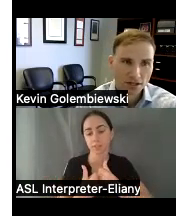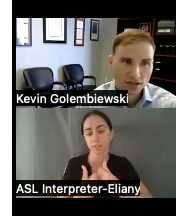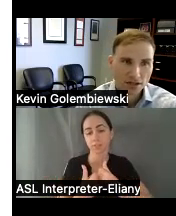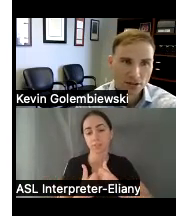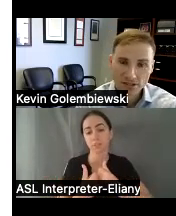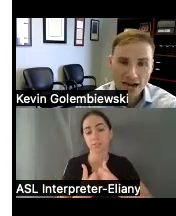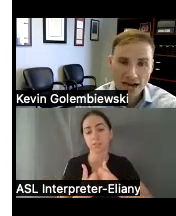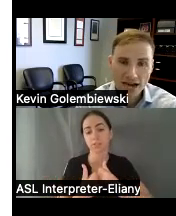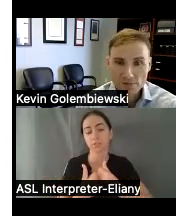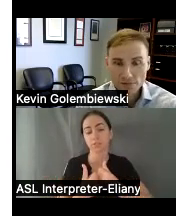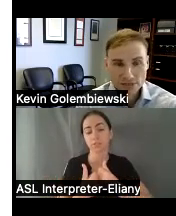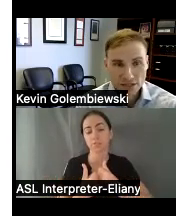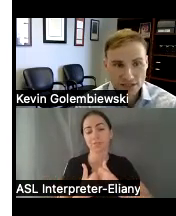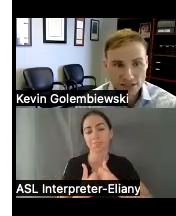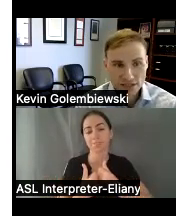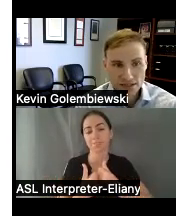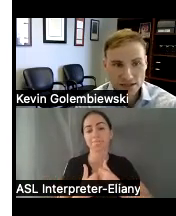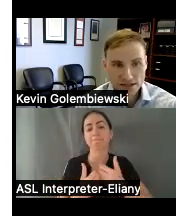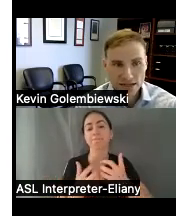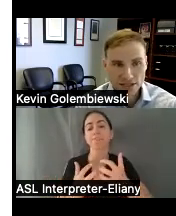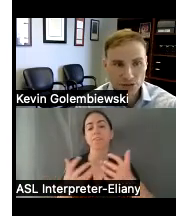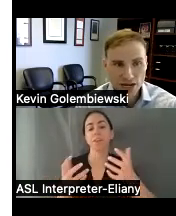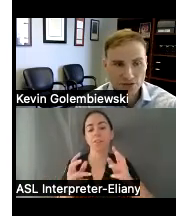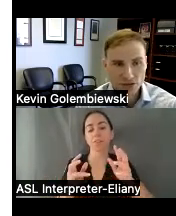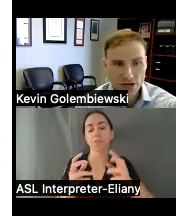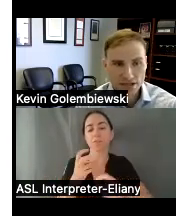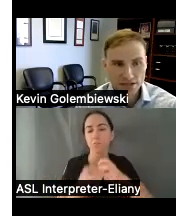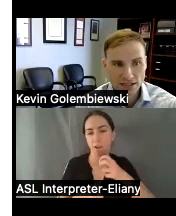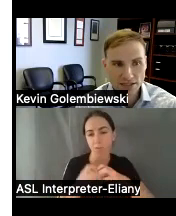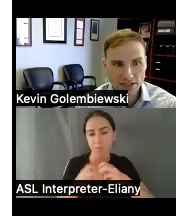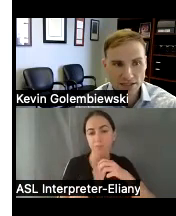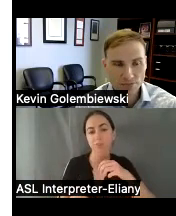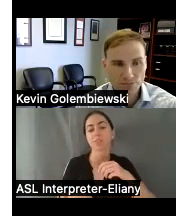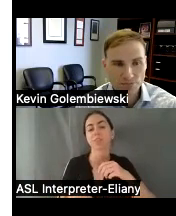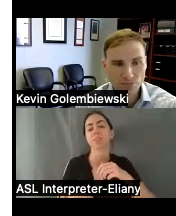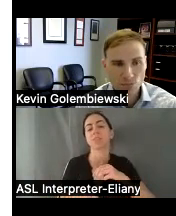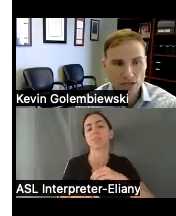there's a lot of problems in the state and a lot of issues we have to address and so we